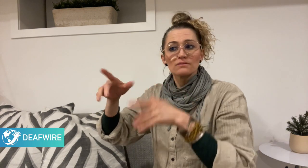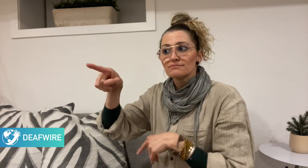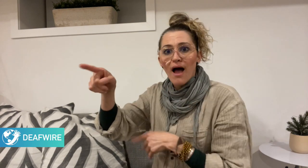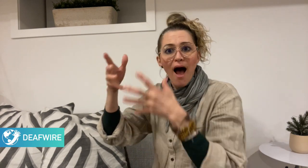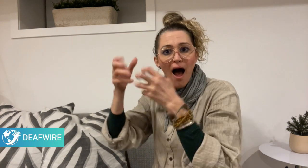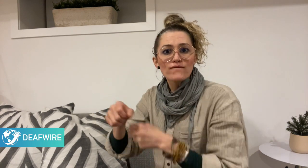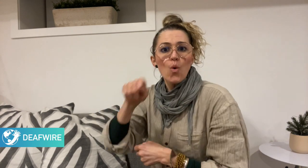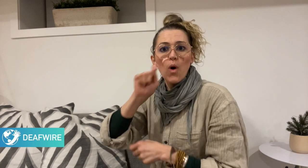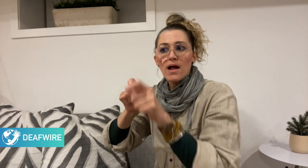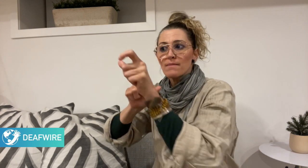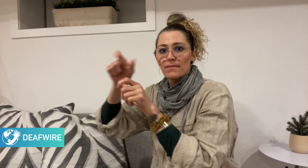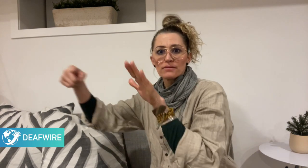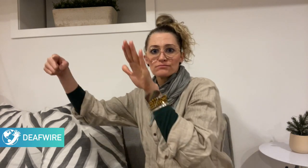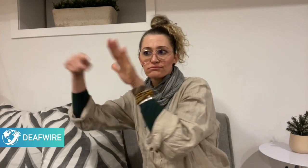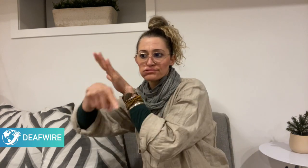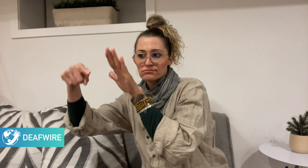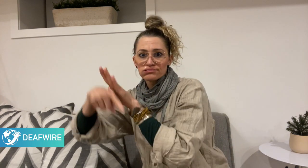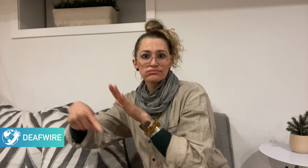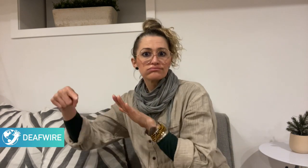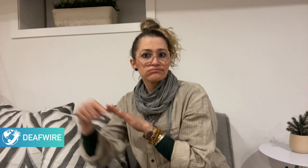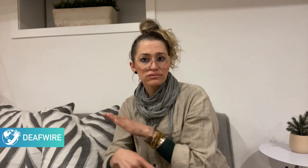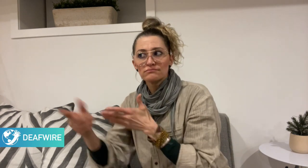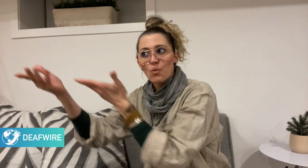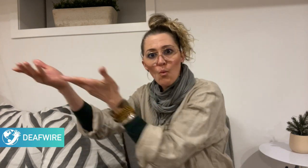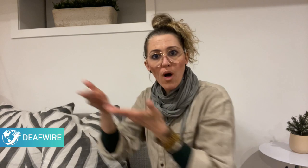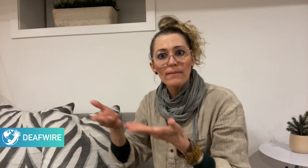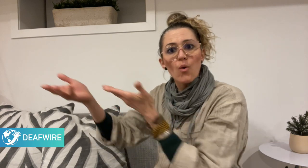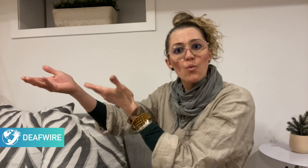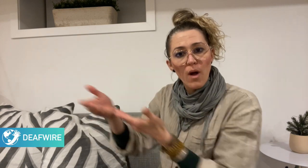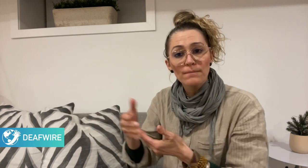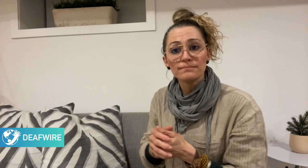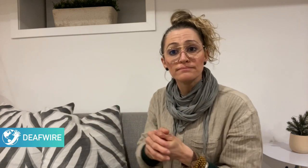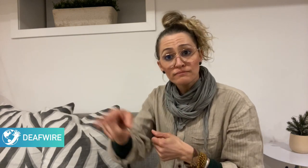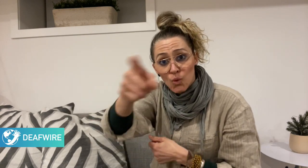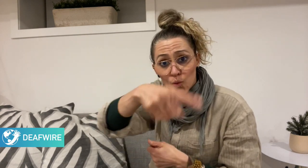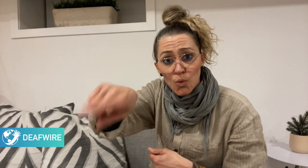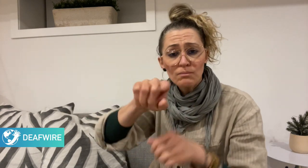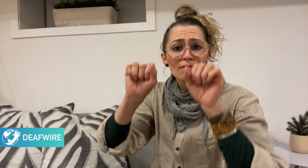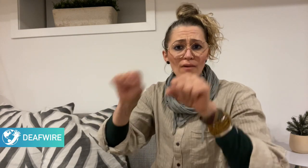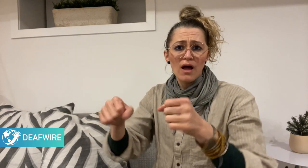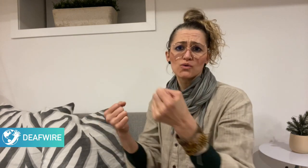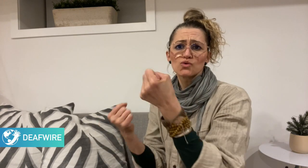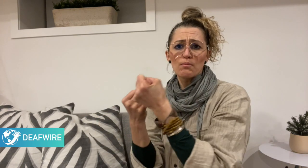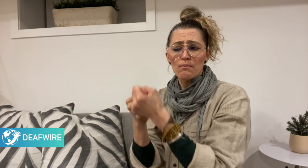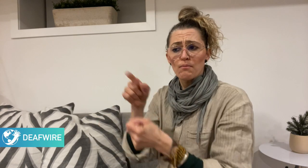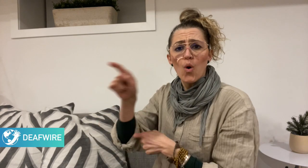in neighboring countries where Ukrainian refugees are welcomed.